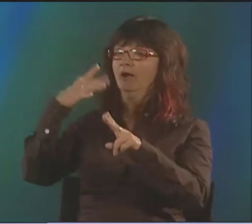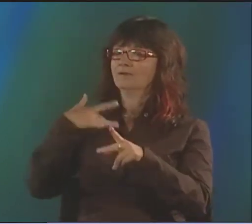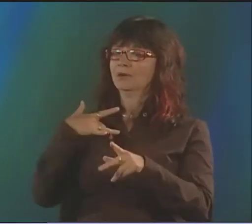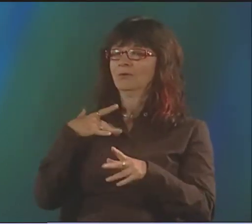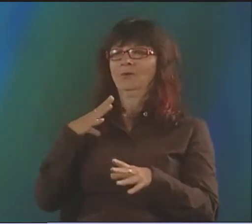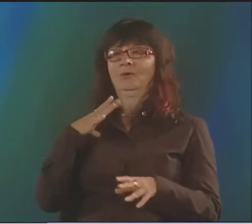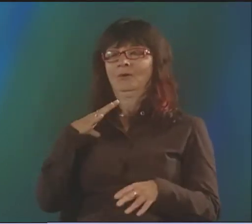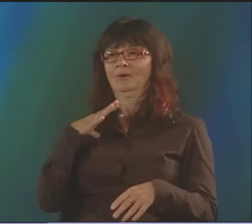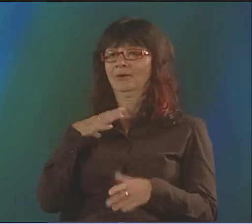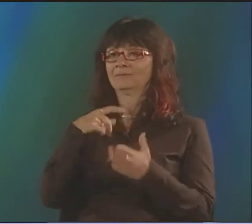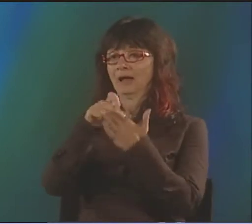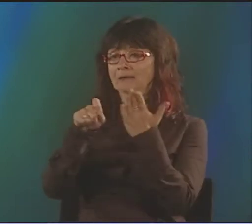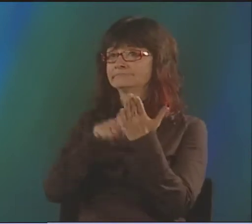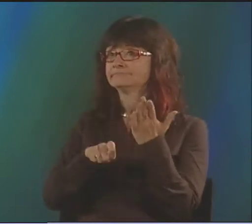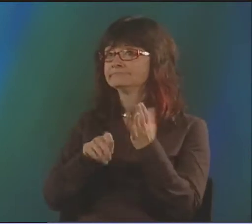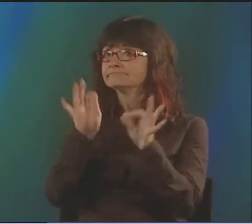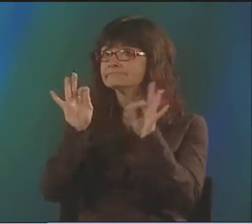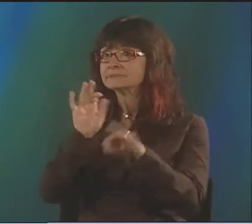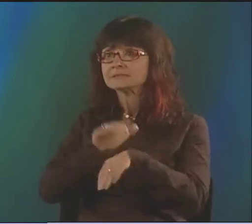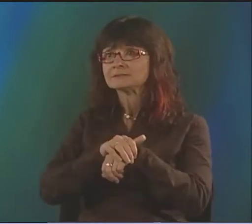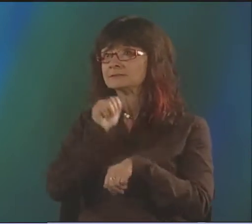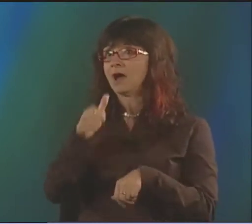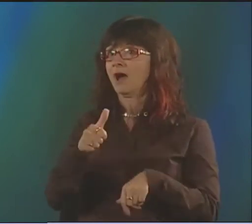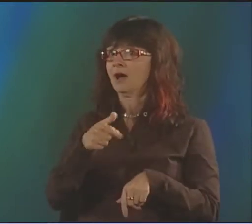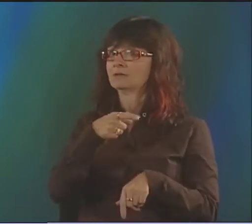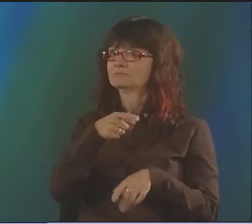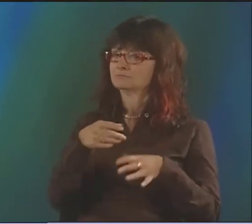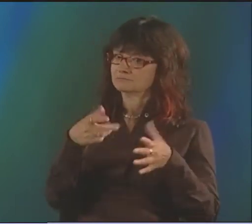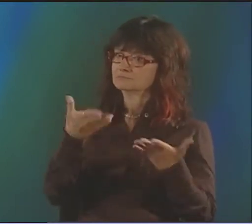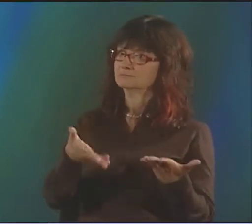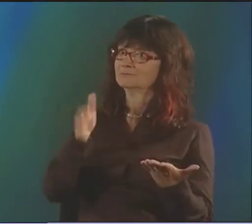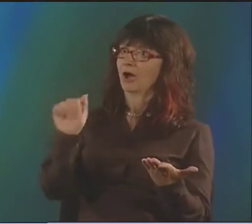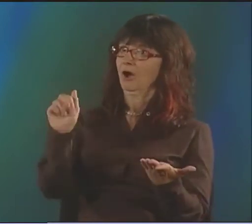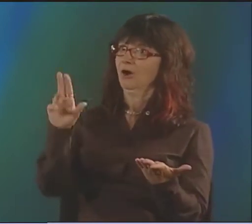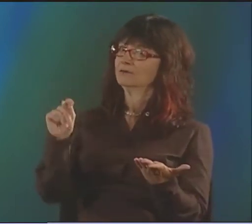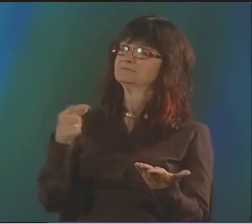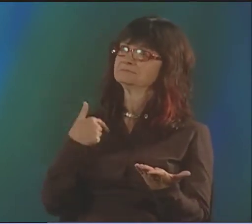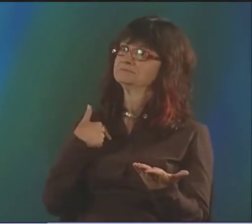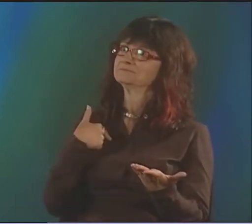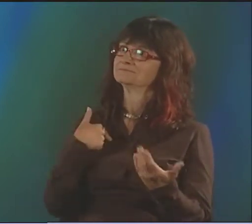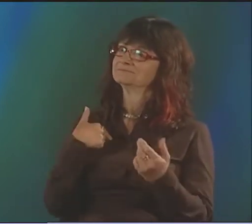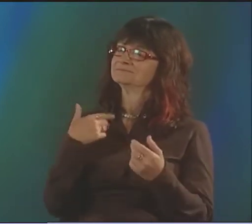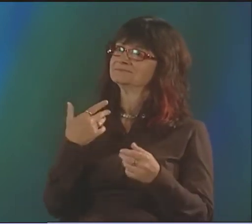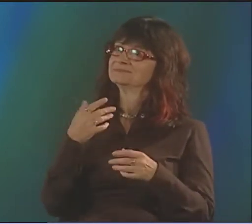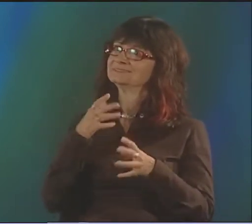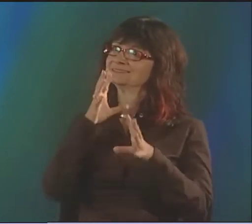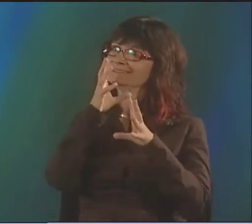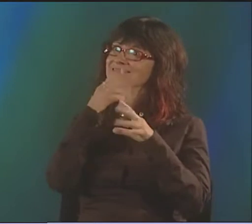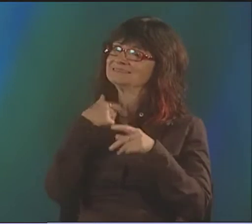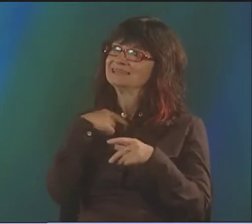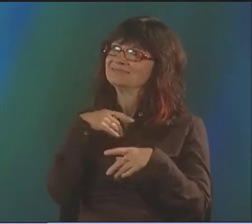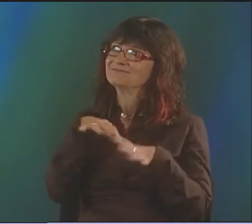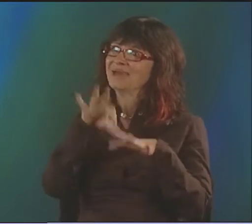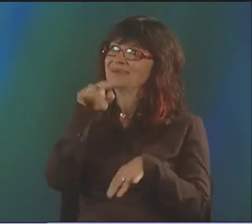I WAS SO HONORED THAT HE WANTED TO INCLUDE ME IN THIS BECAUSE I DIDN'T TEND TO WRITE MY POEMS. IT WASN'T MY ART.